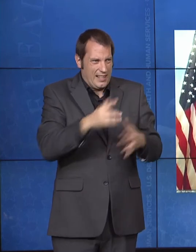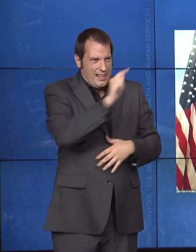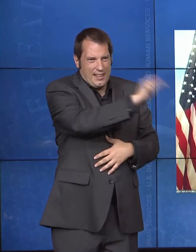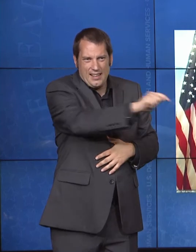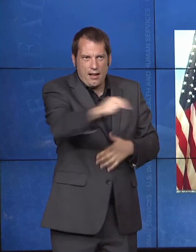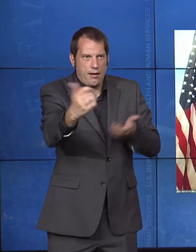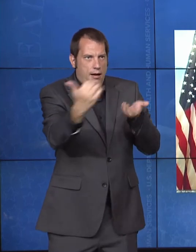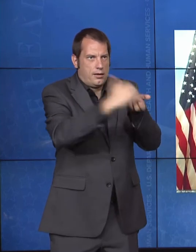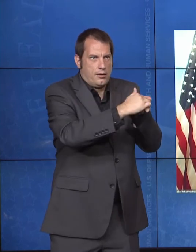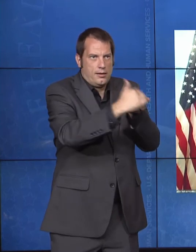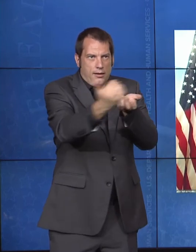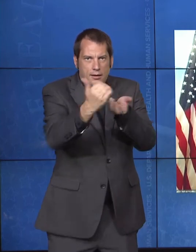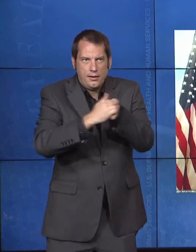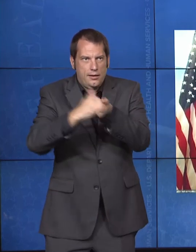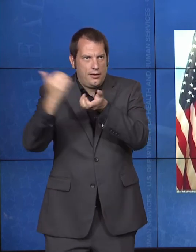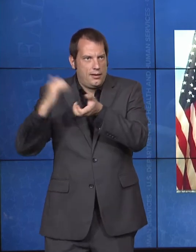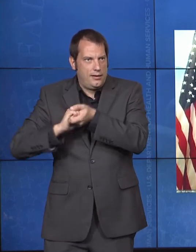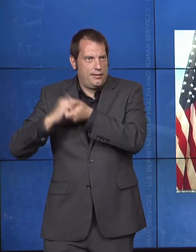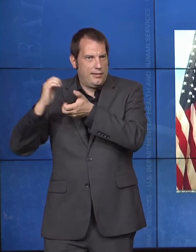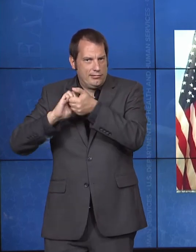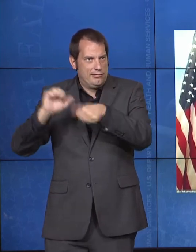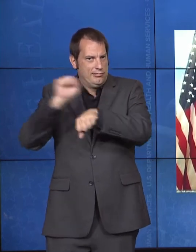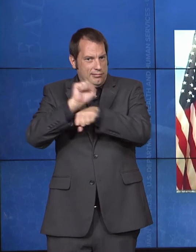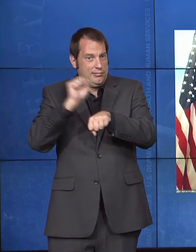and rollout as well. So, thank you.